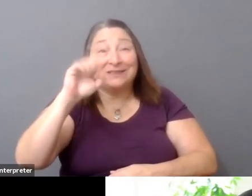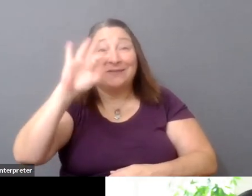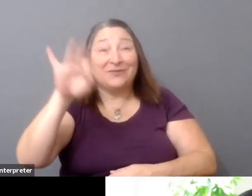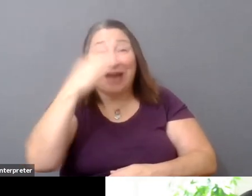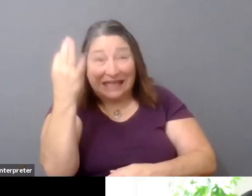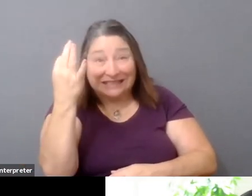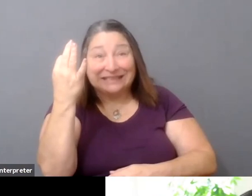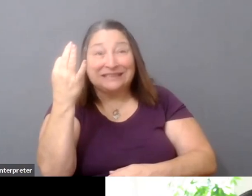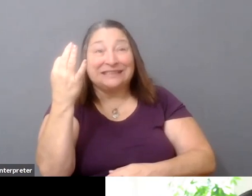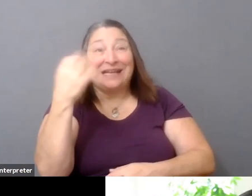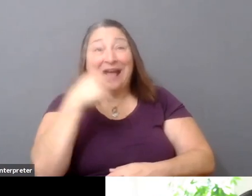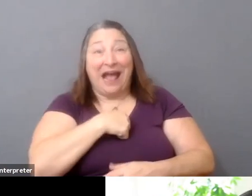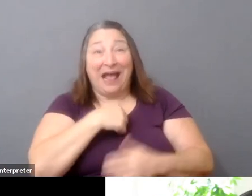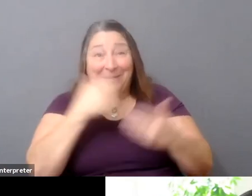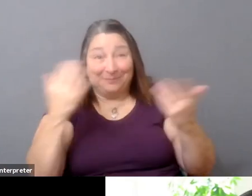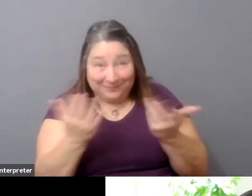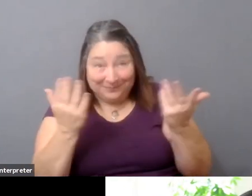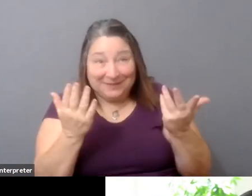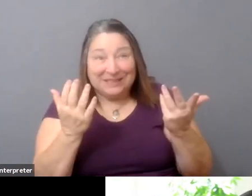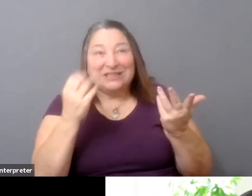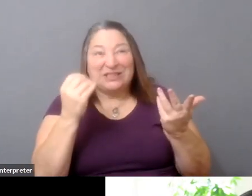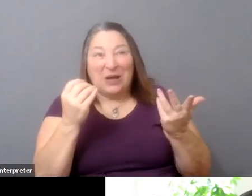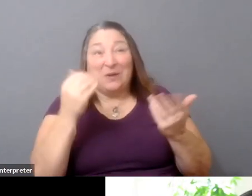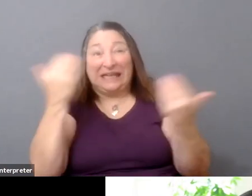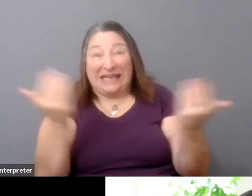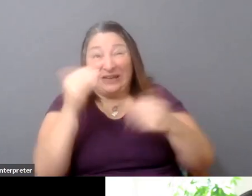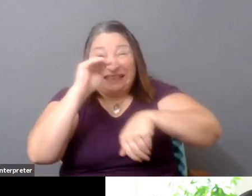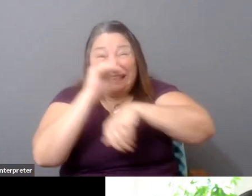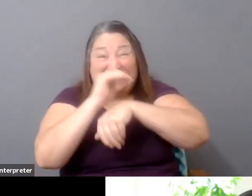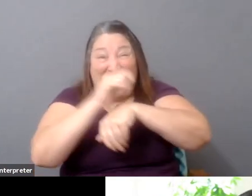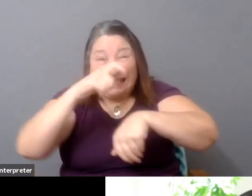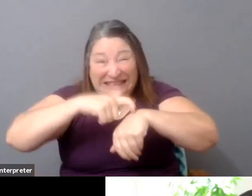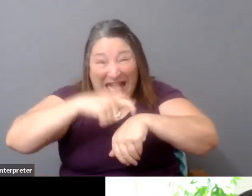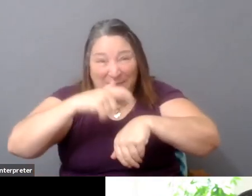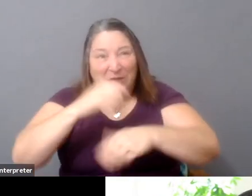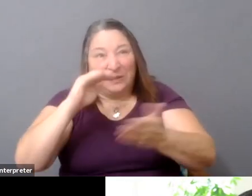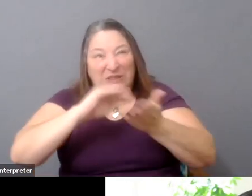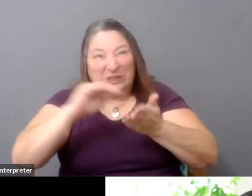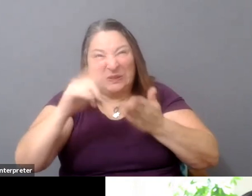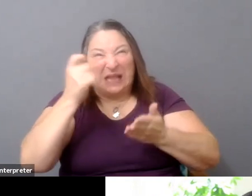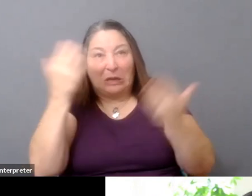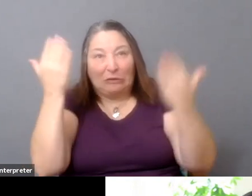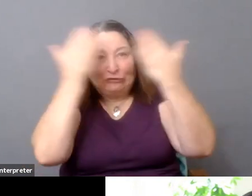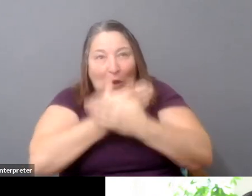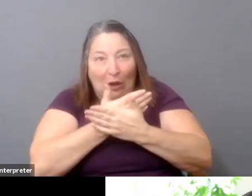But, yeah, I mean, you know, I think there's this false dichotomy that has also sprung up.